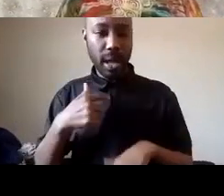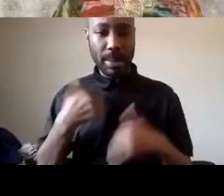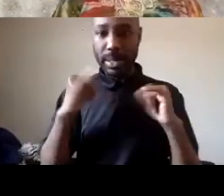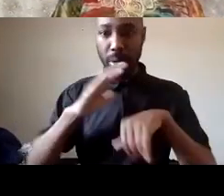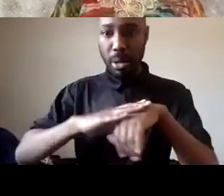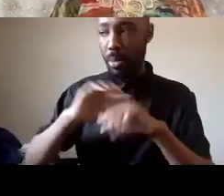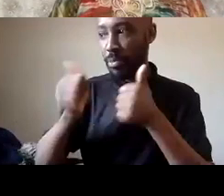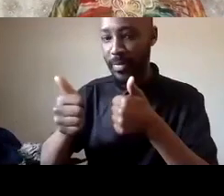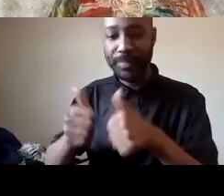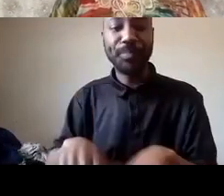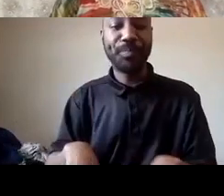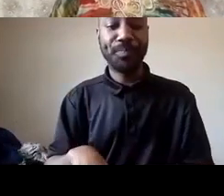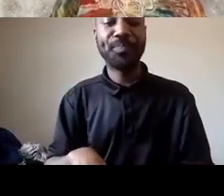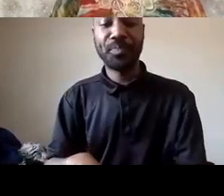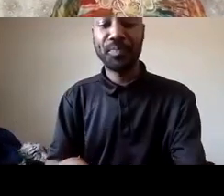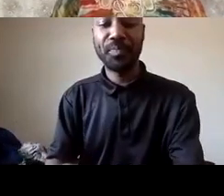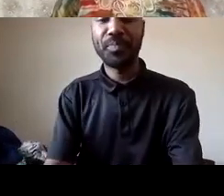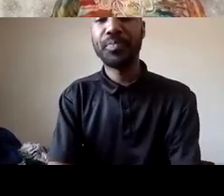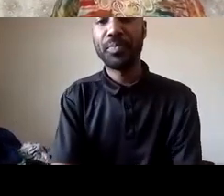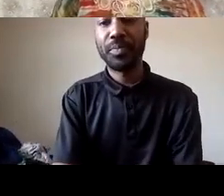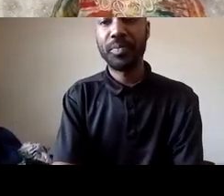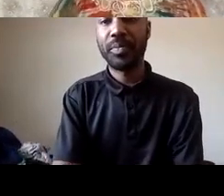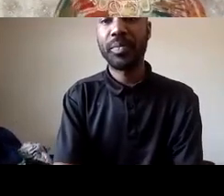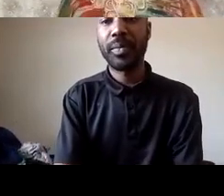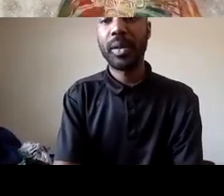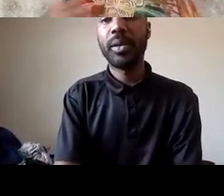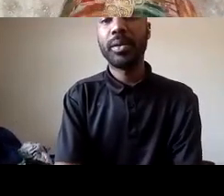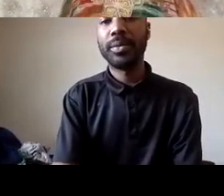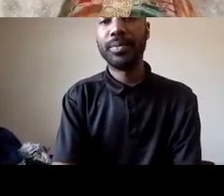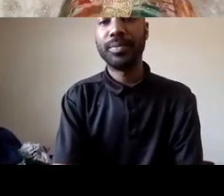um so we began these calls to defund the police especially